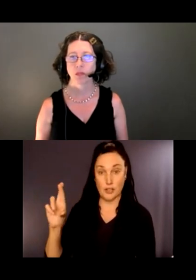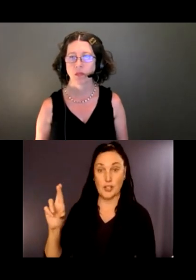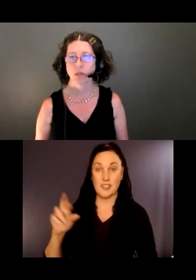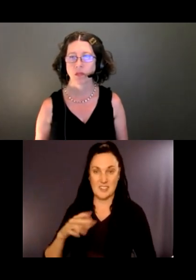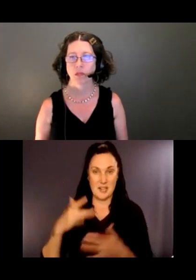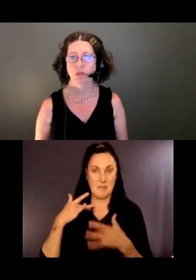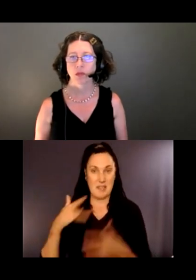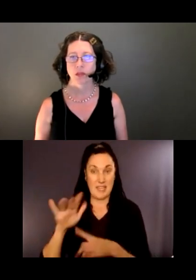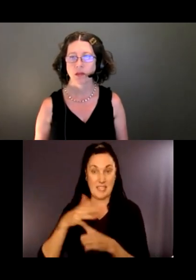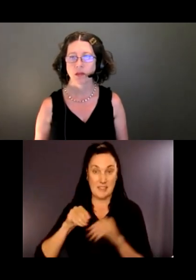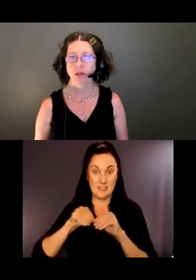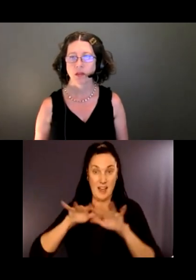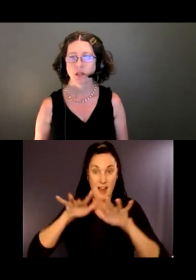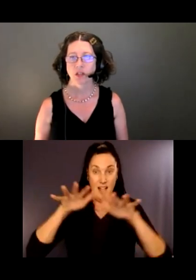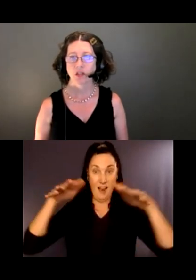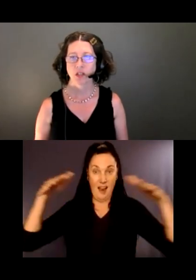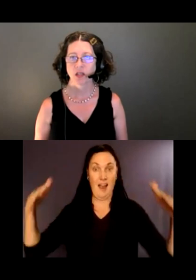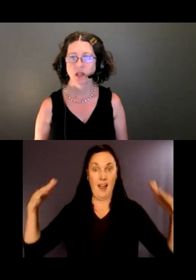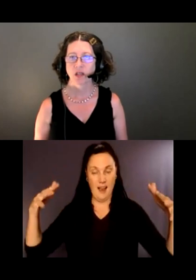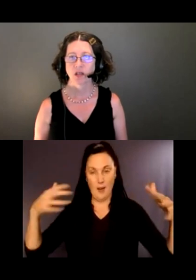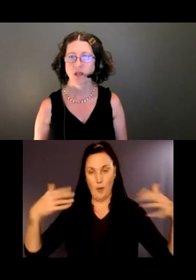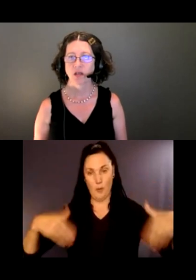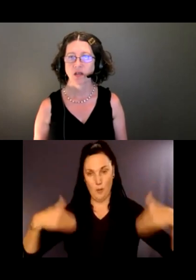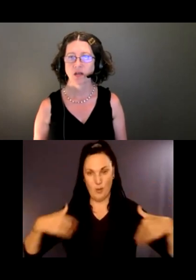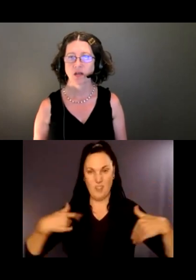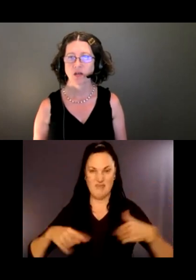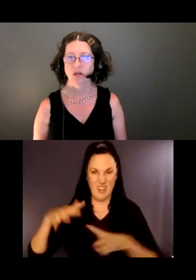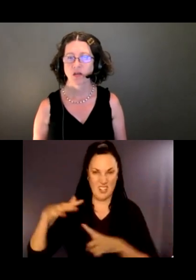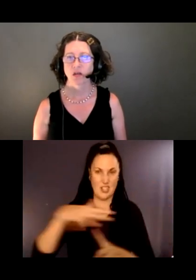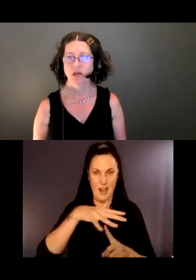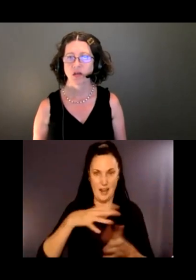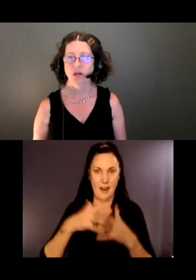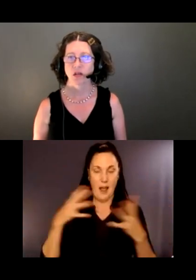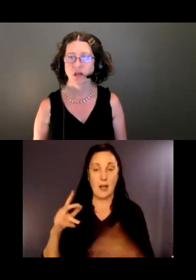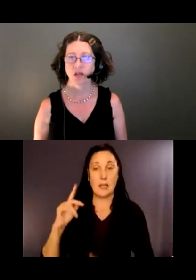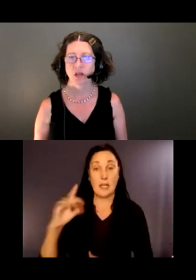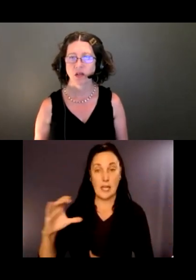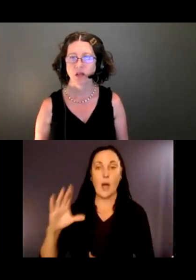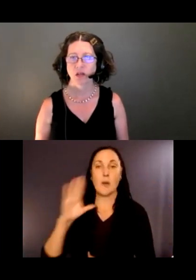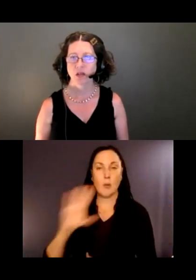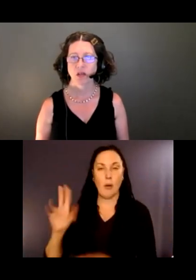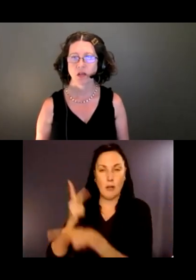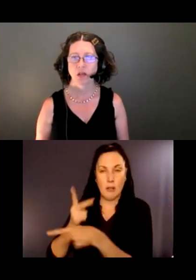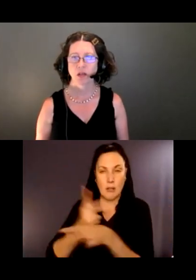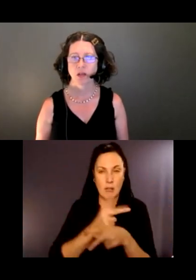over and shade out conifers. King County will be in there doing vegetation maintenance and